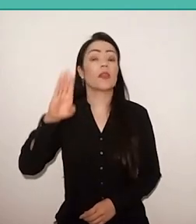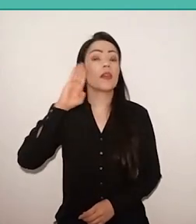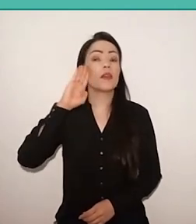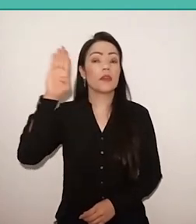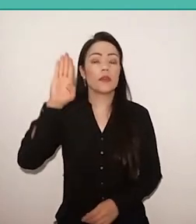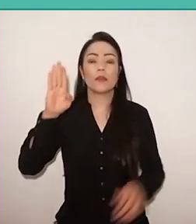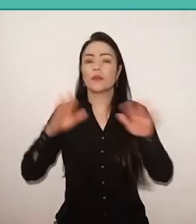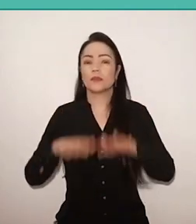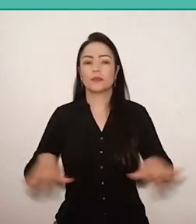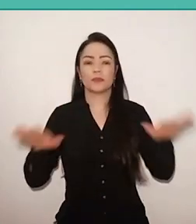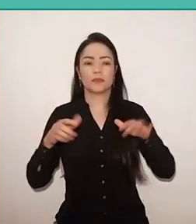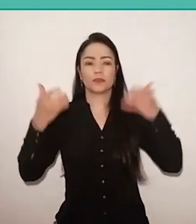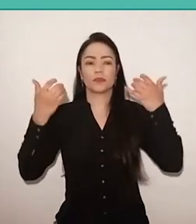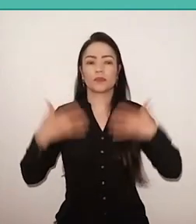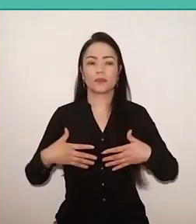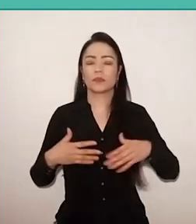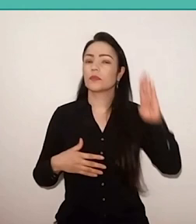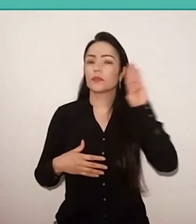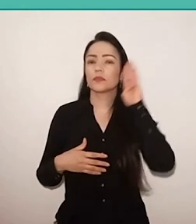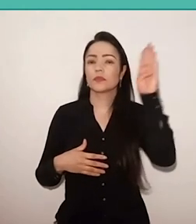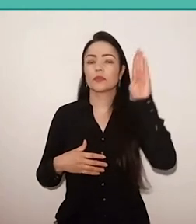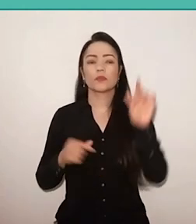the main facts that influenced